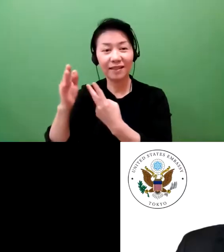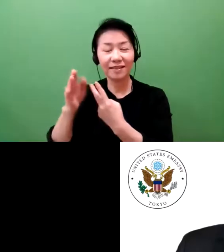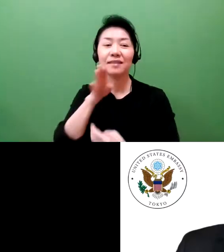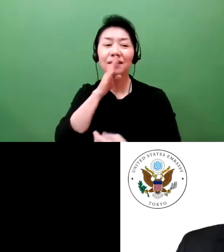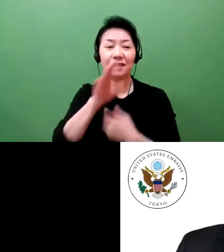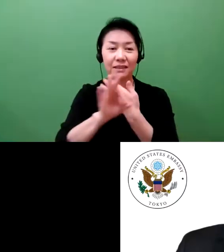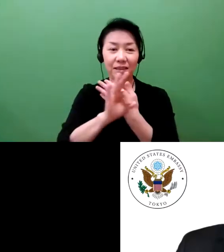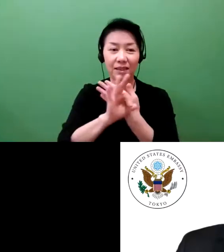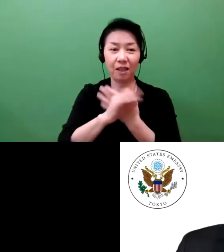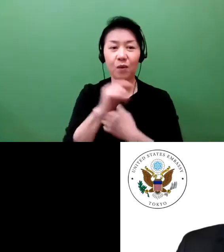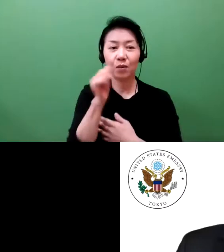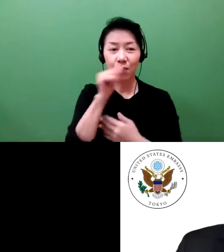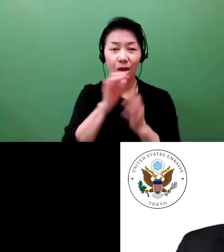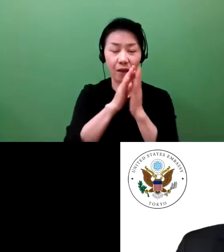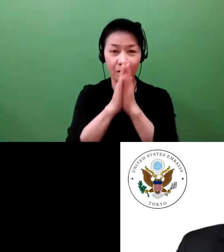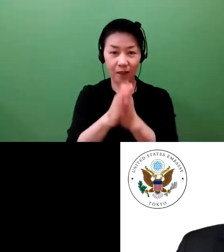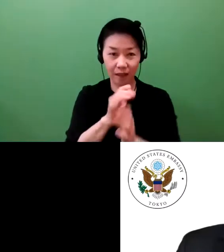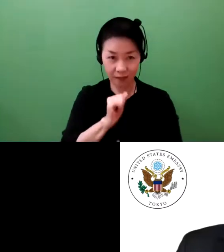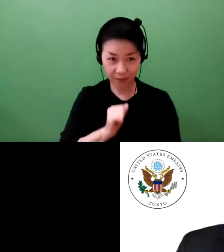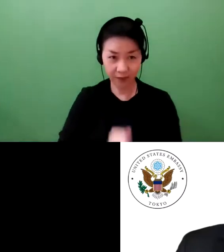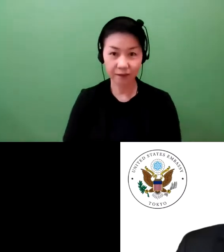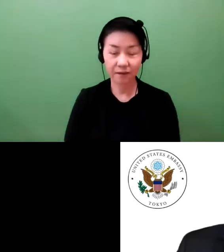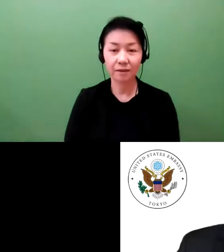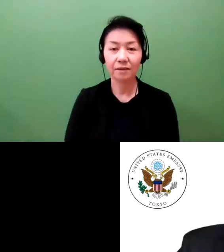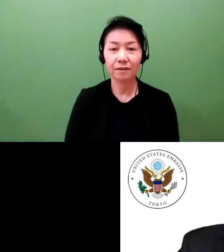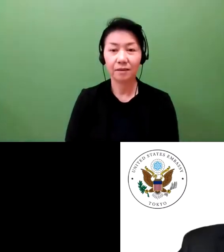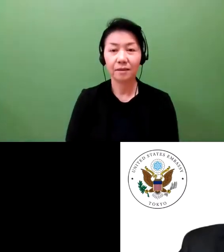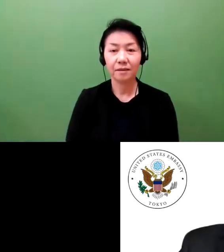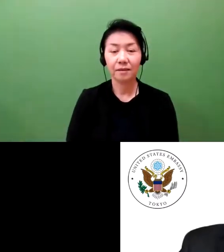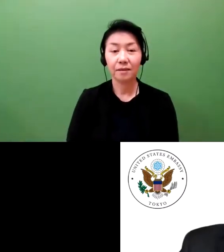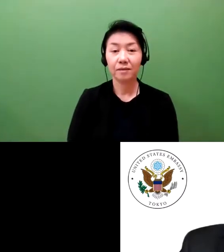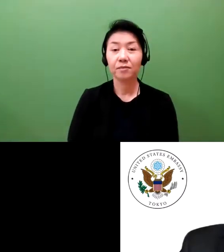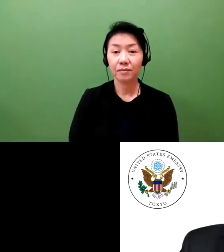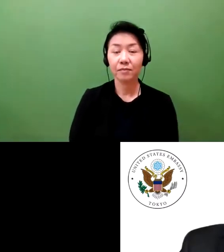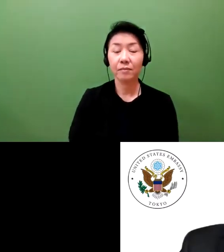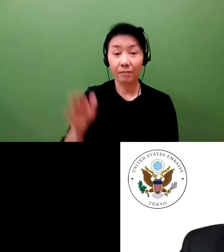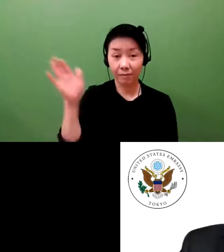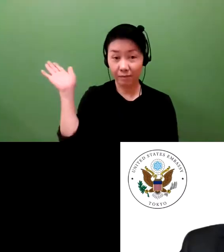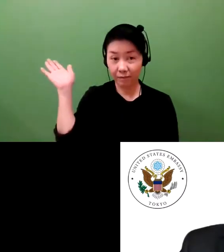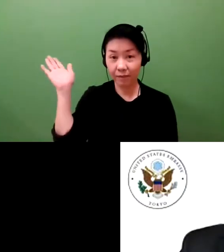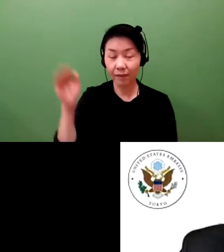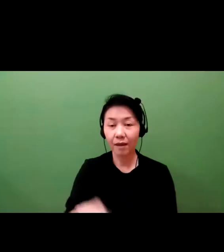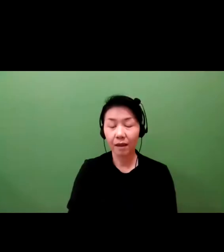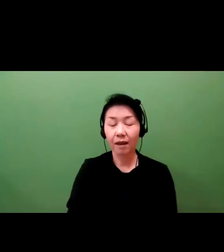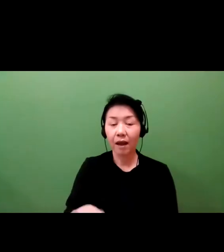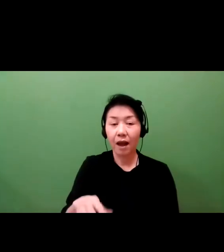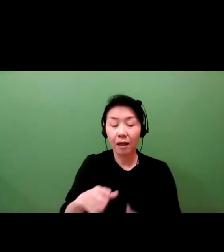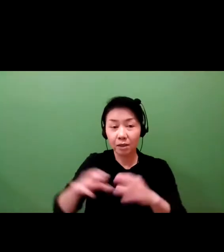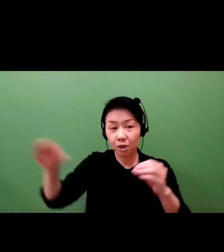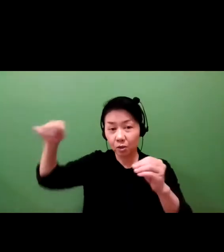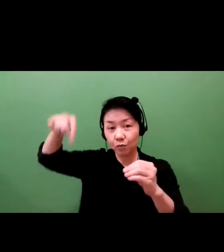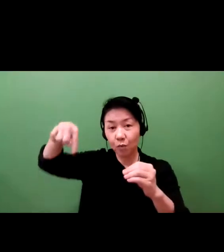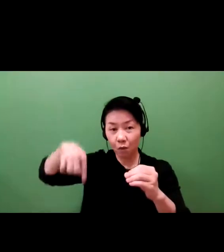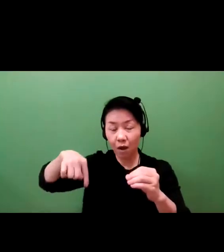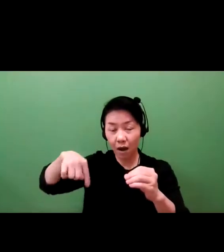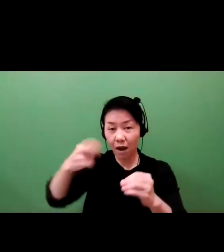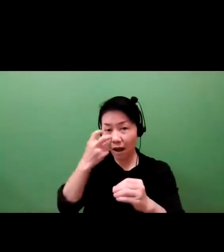Over to you, Mr. Kugai. [SPEAKING JAPANESE] To begin with, Japan